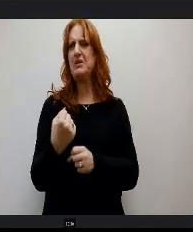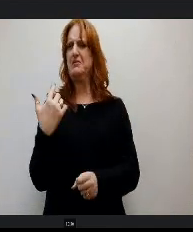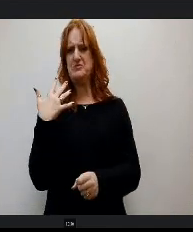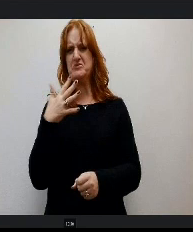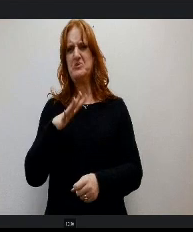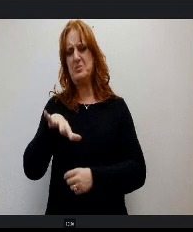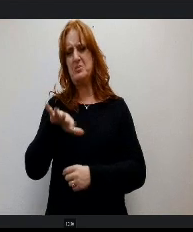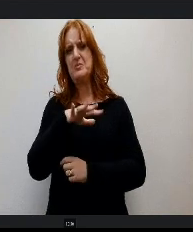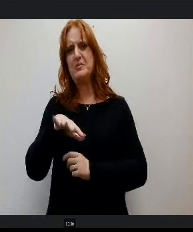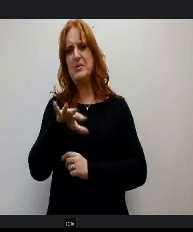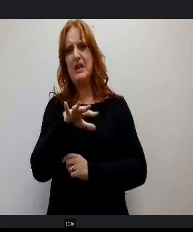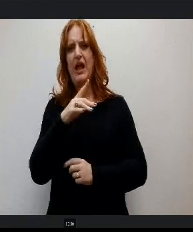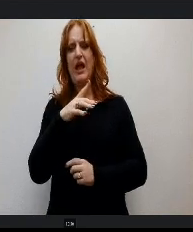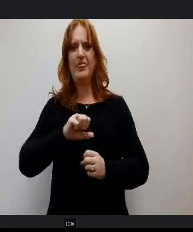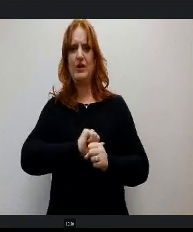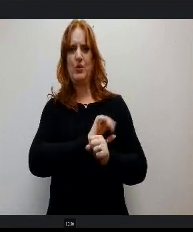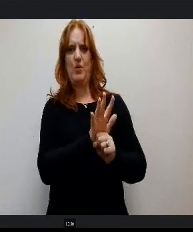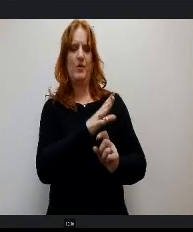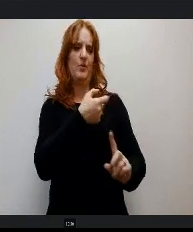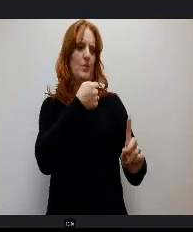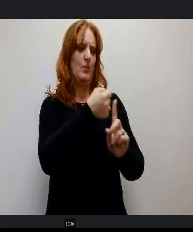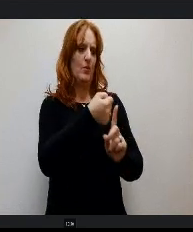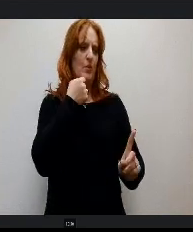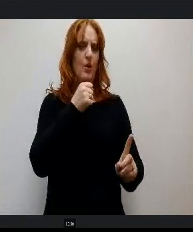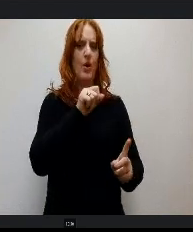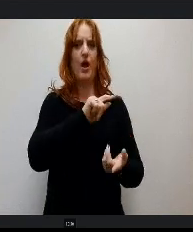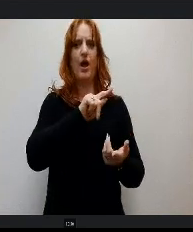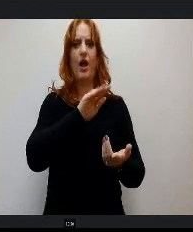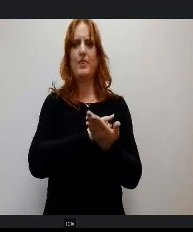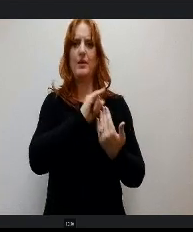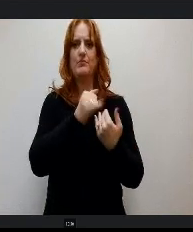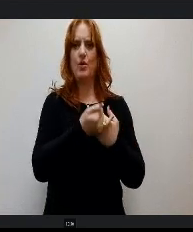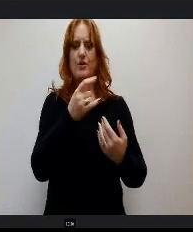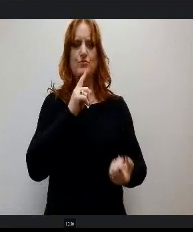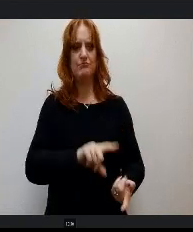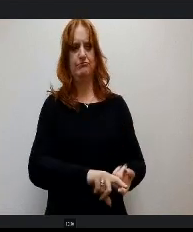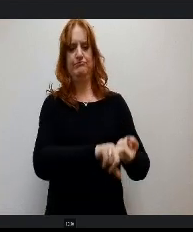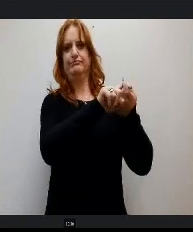Then Covid hit and the project got put on the back burner and we have re energized the project.